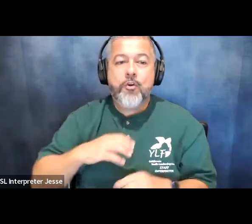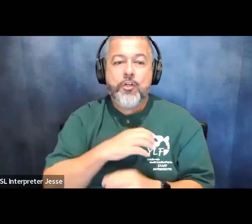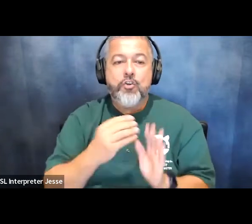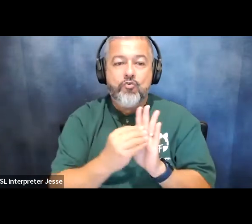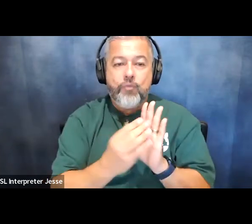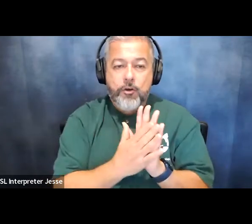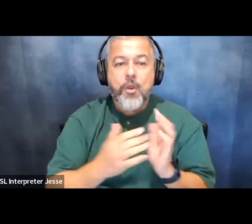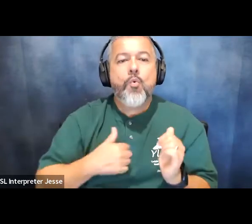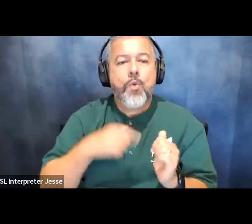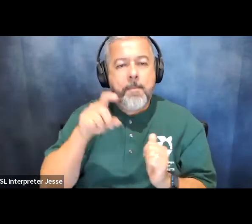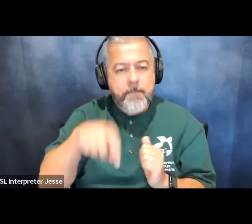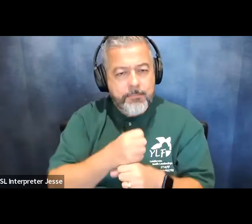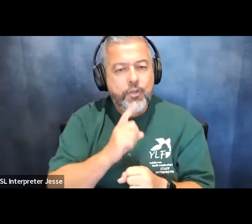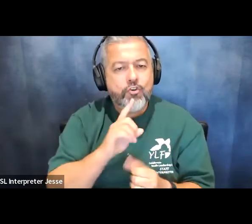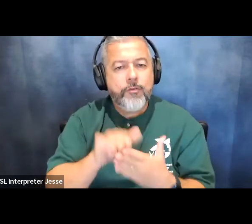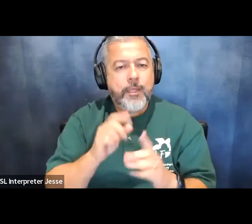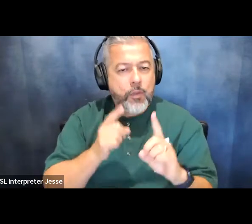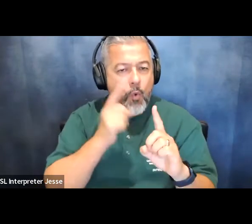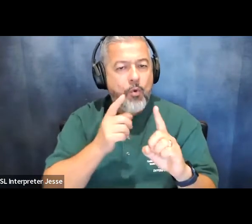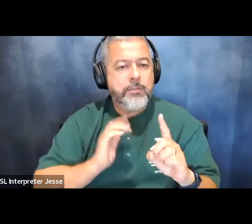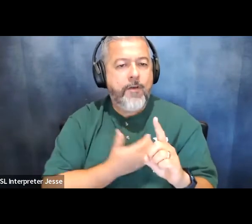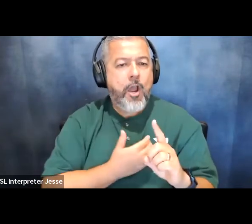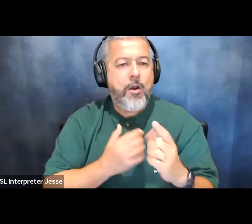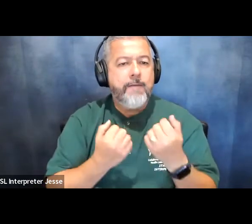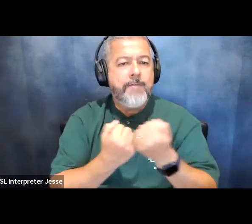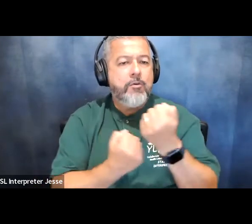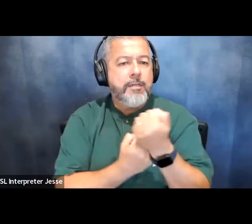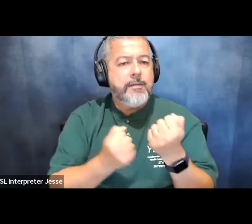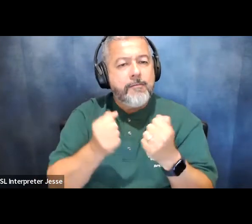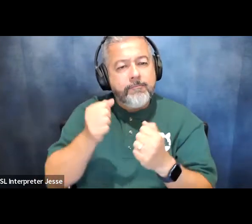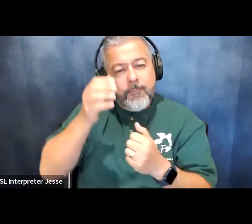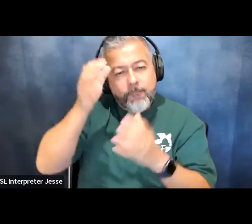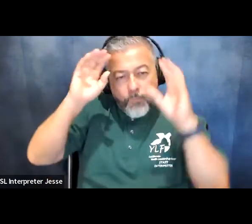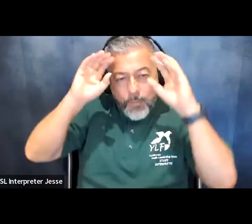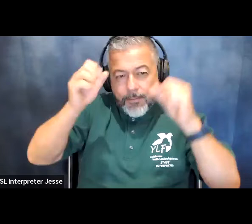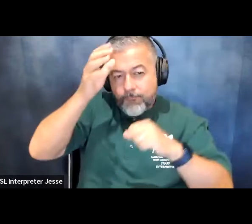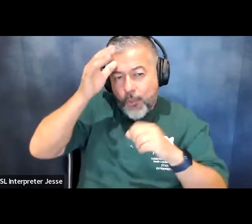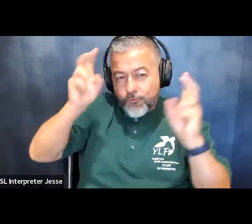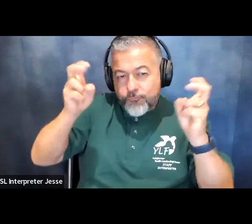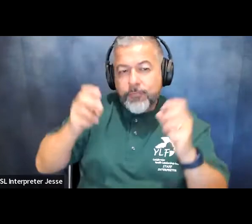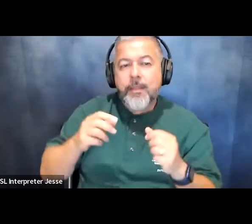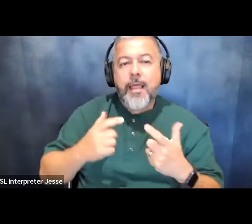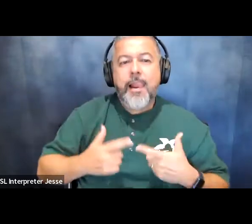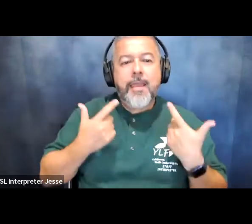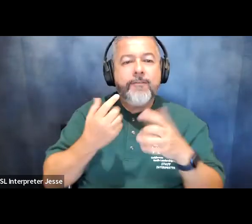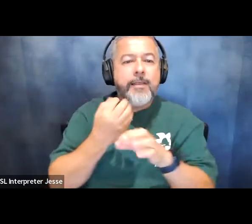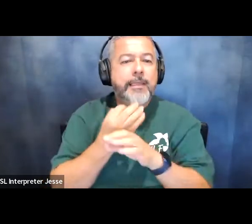we must make sure that the goals of our founding fathers life liberty and the pursuit of happiness